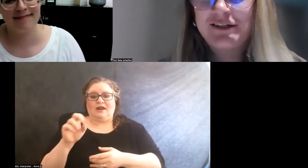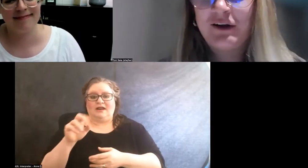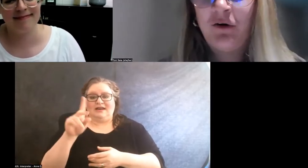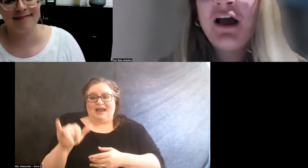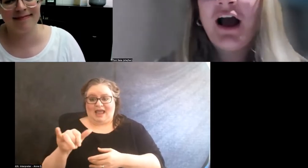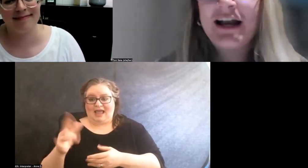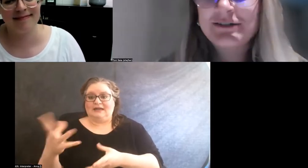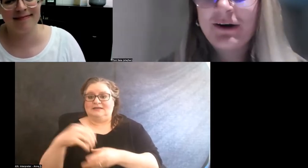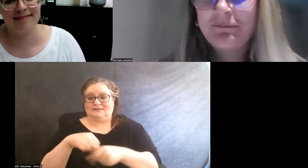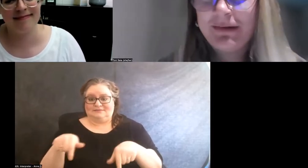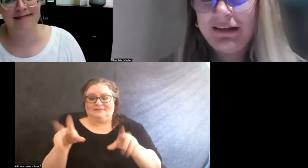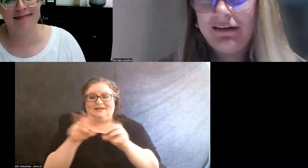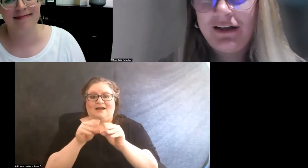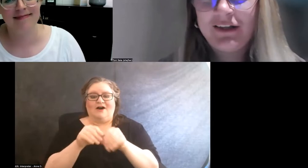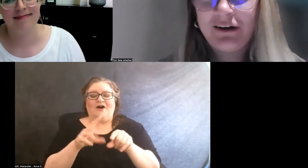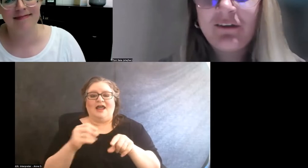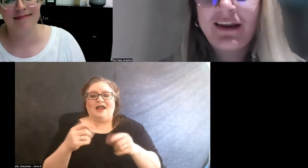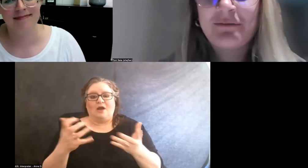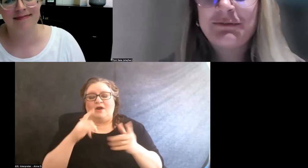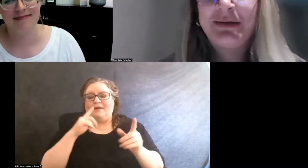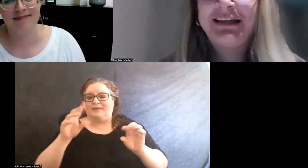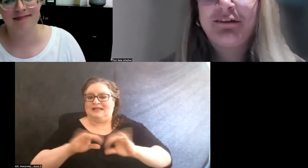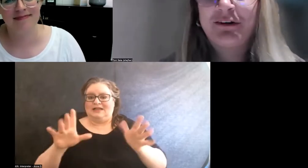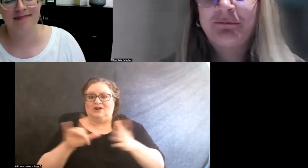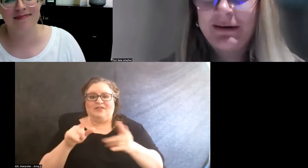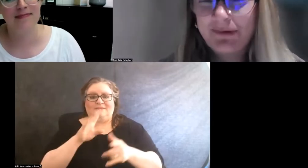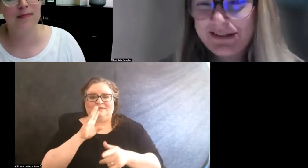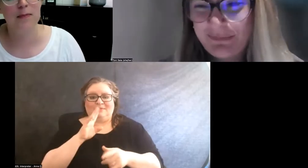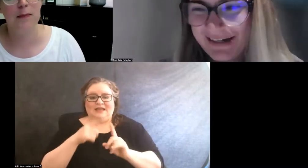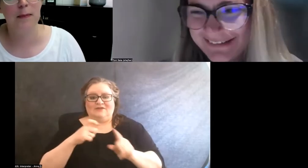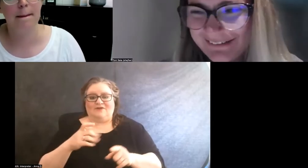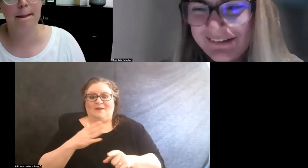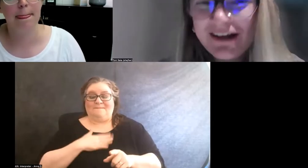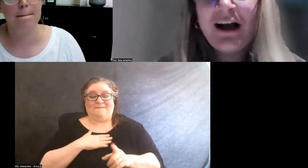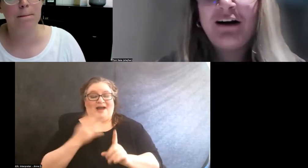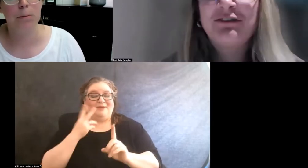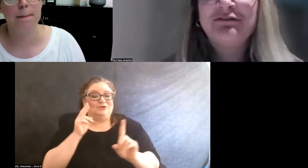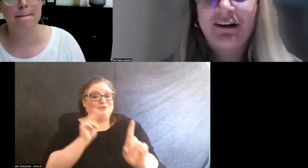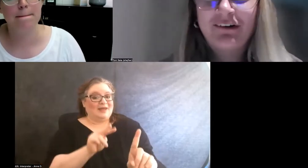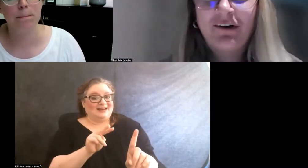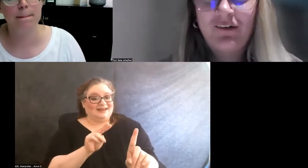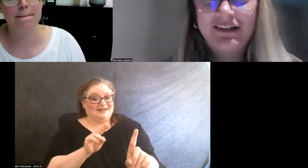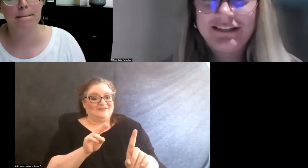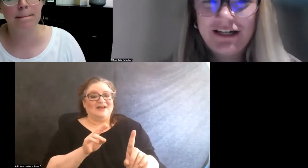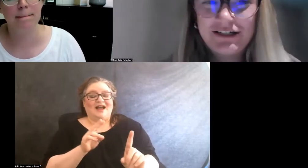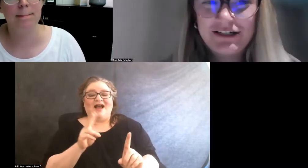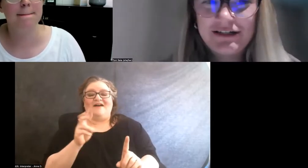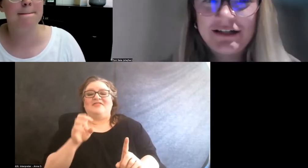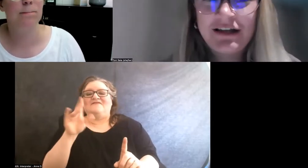And so I just wanna be clear that I'm speaking from my perspective of the very early stages.